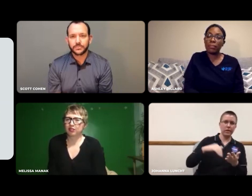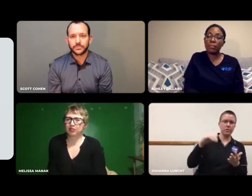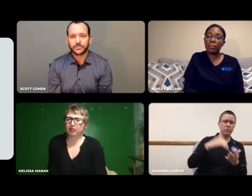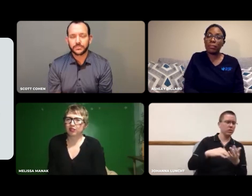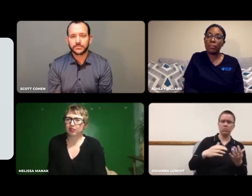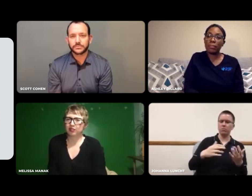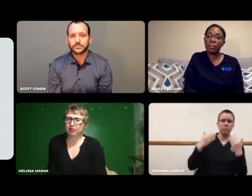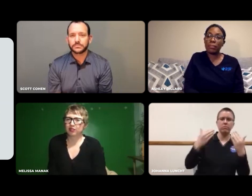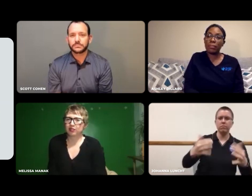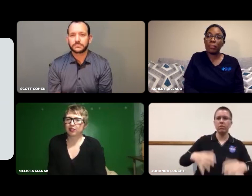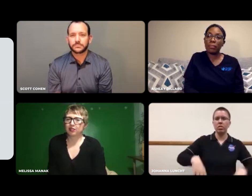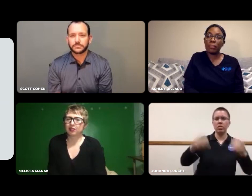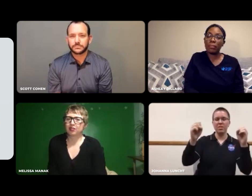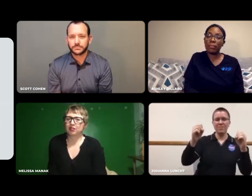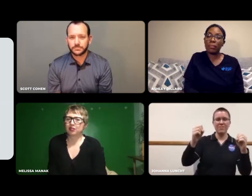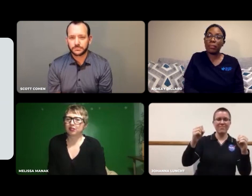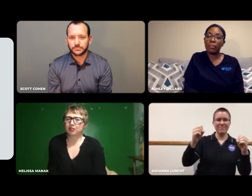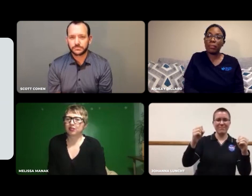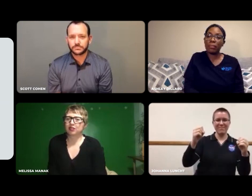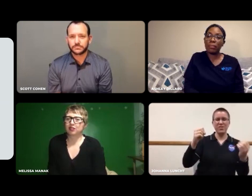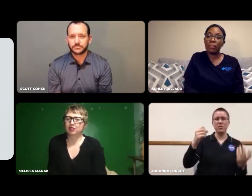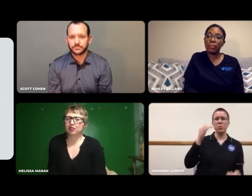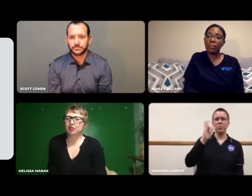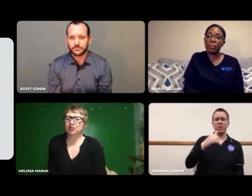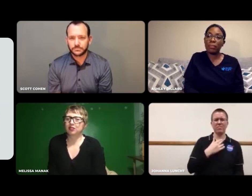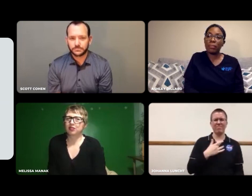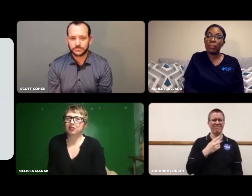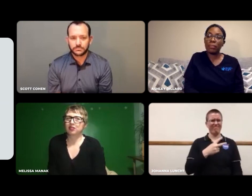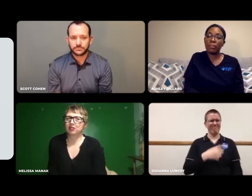So, they went around me and explained it.